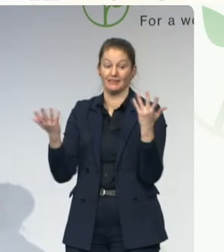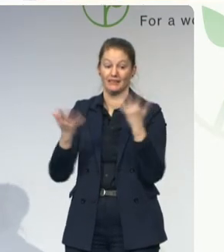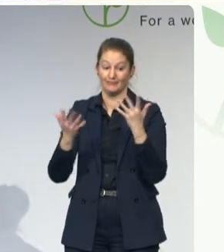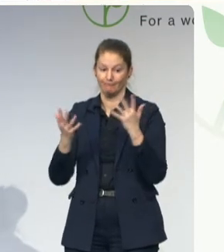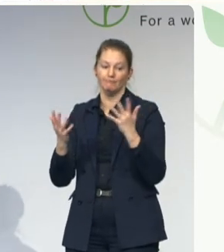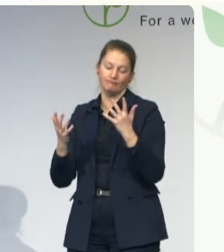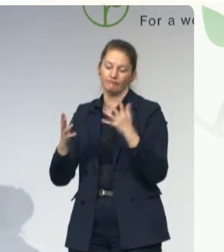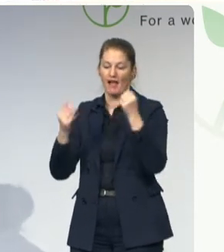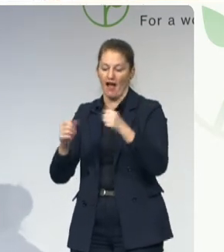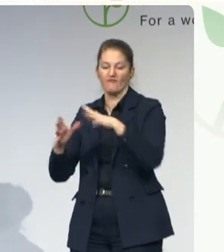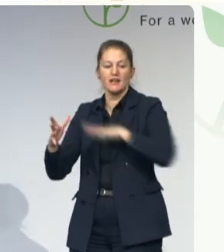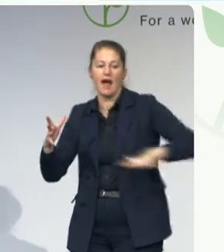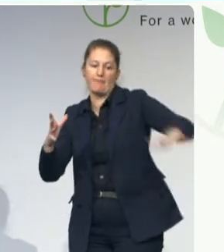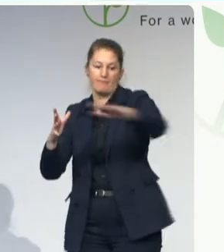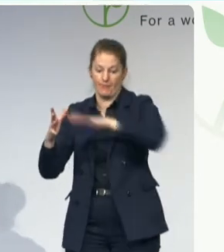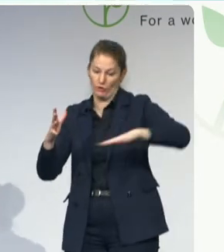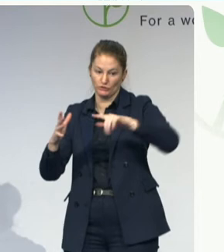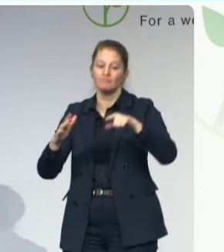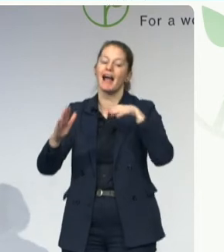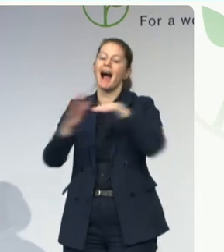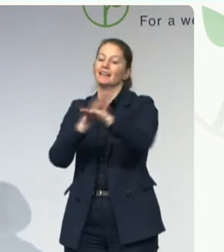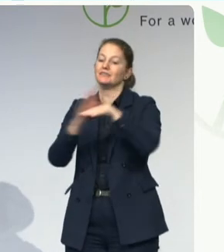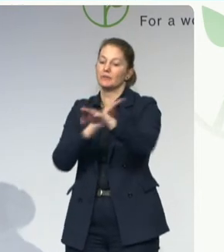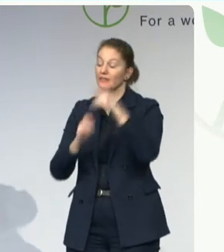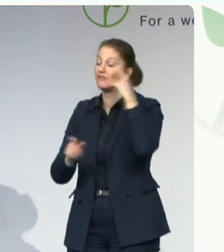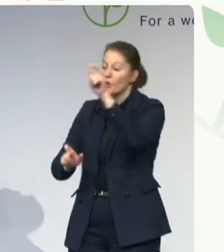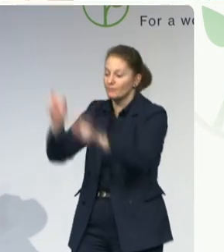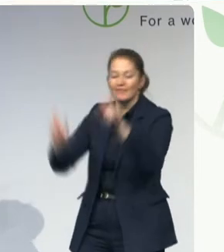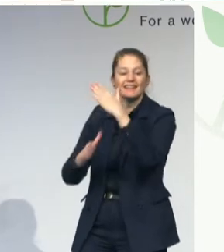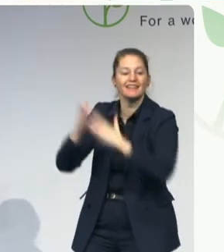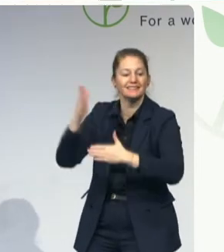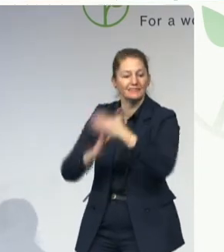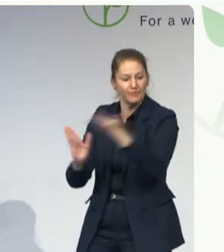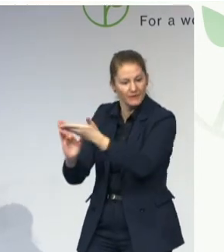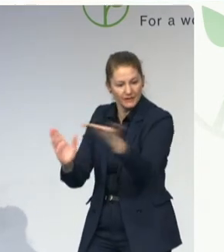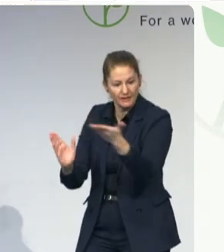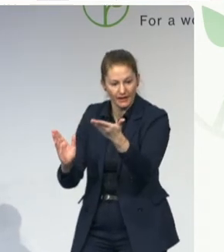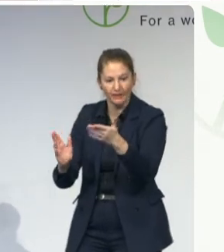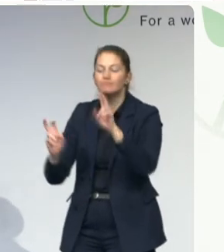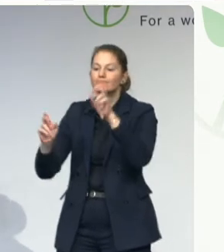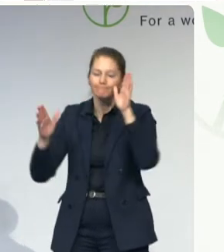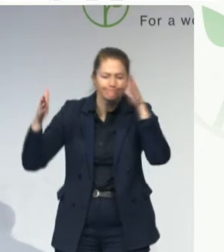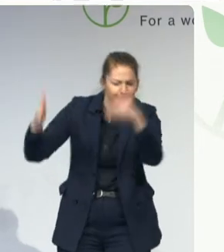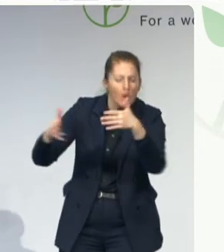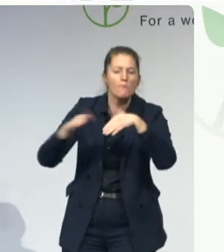visual impairment. The university laid down tactile pathways and Bluetooth beacons and textbooks were